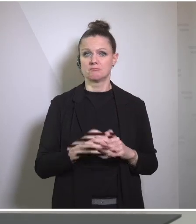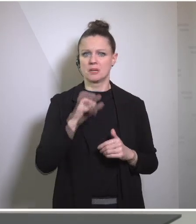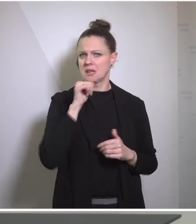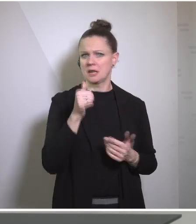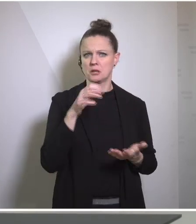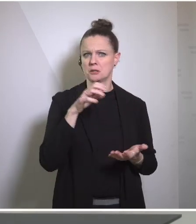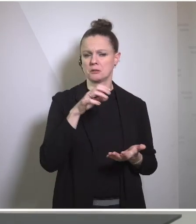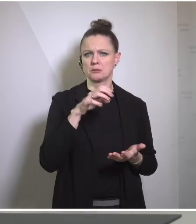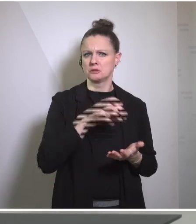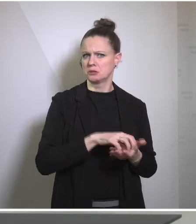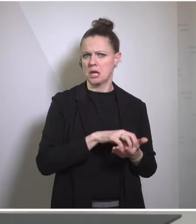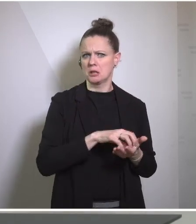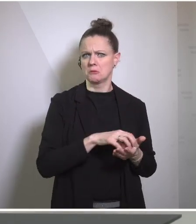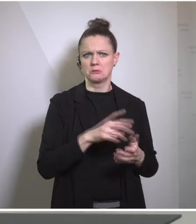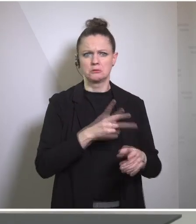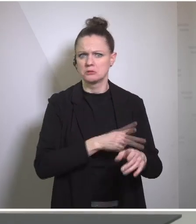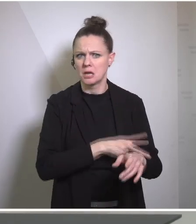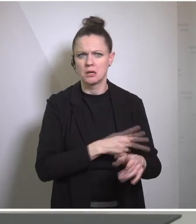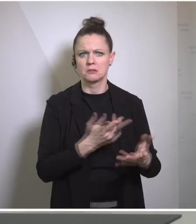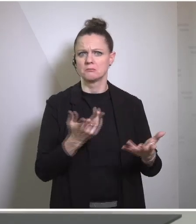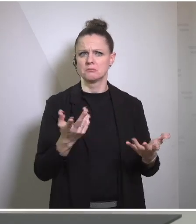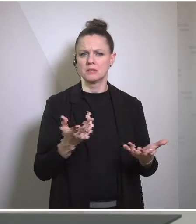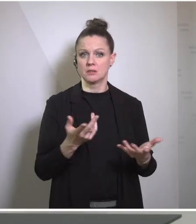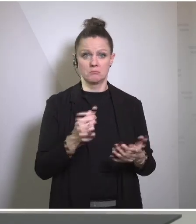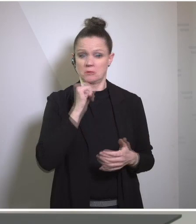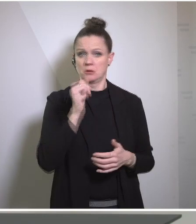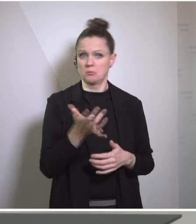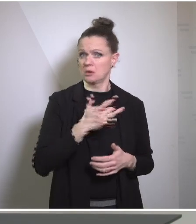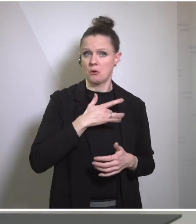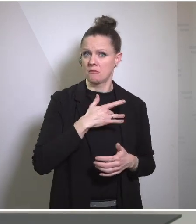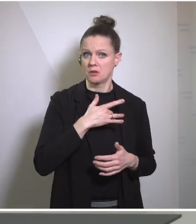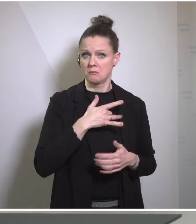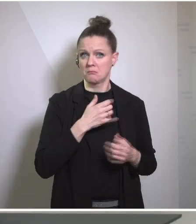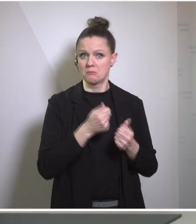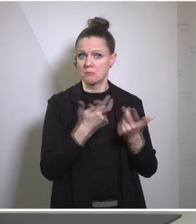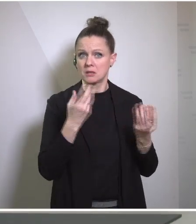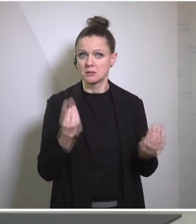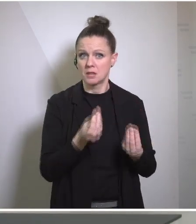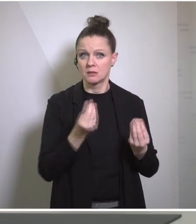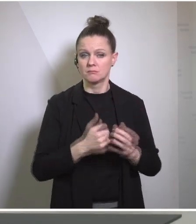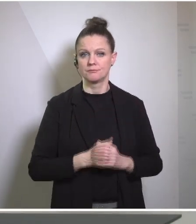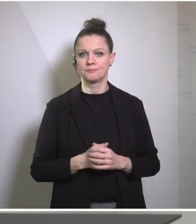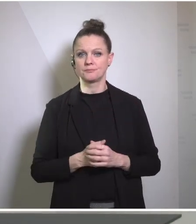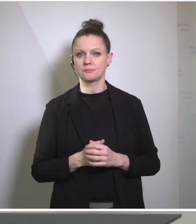a city or a state that has not been affected and in some cases devastated by synthetic opioids